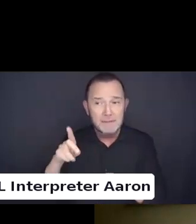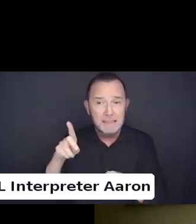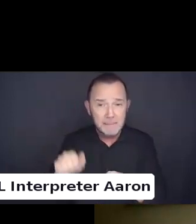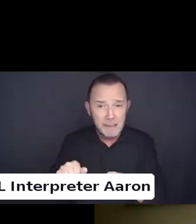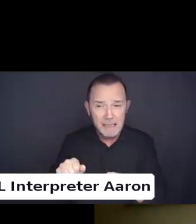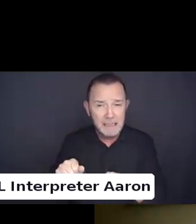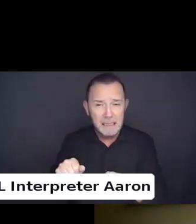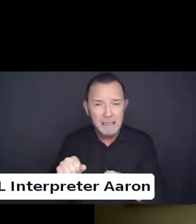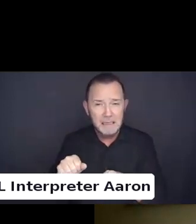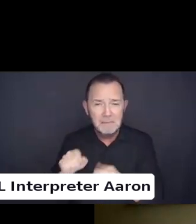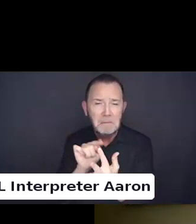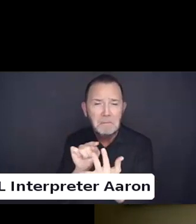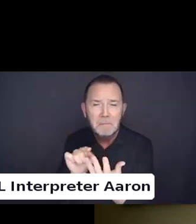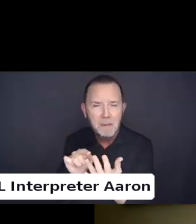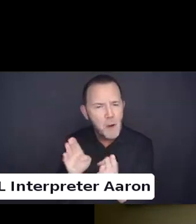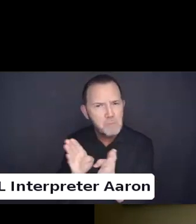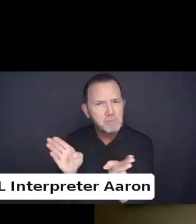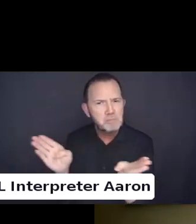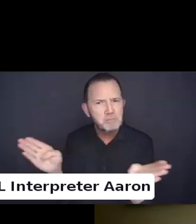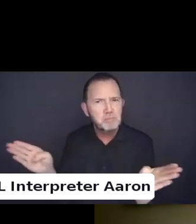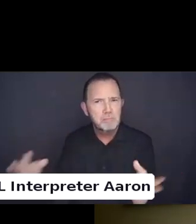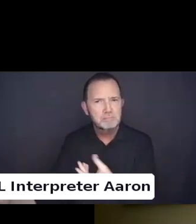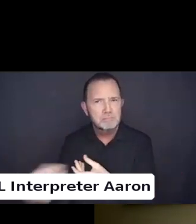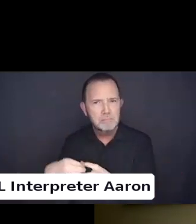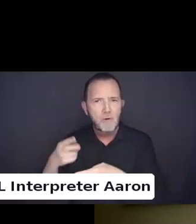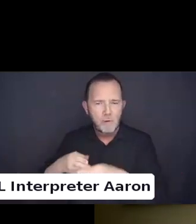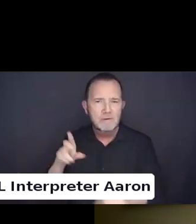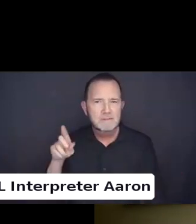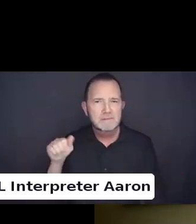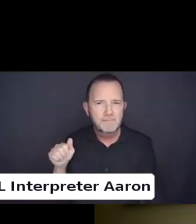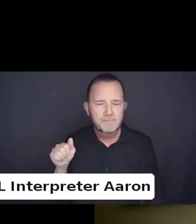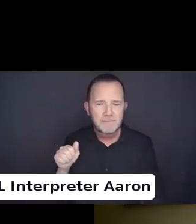But. That does not mean people necessarily have their case.